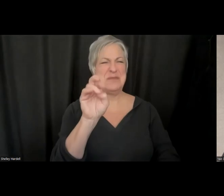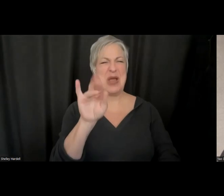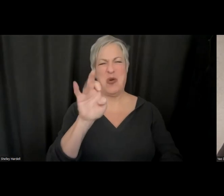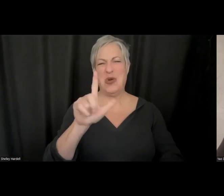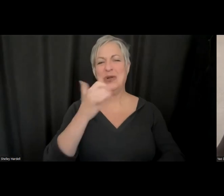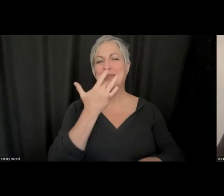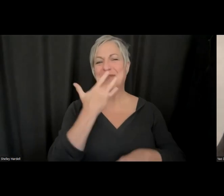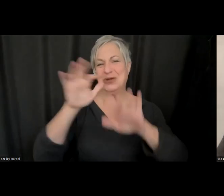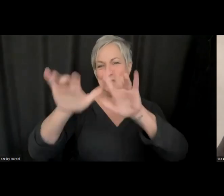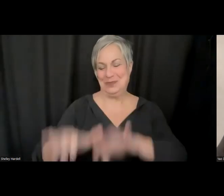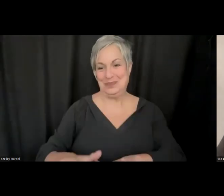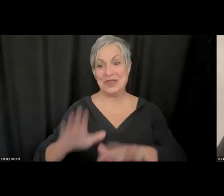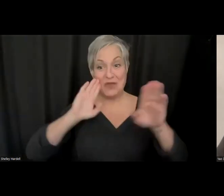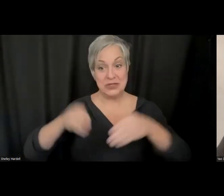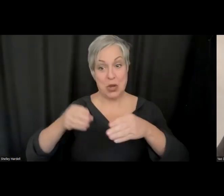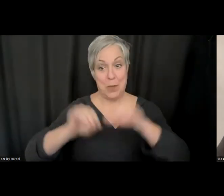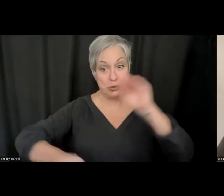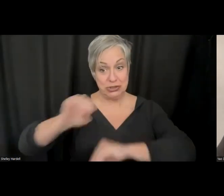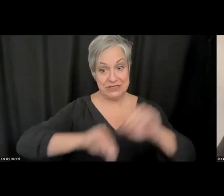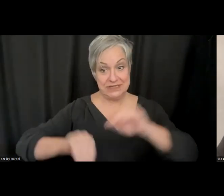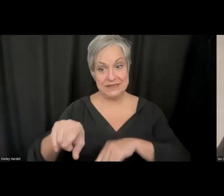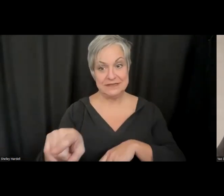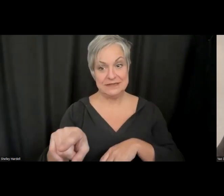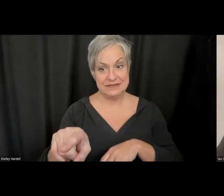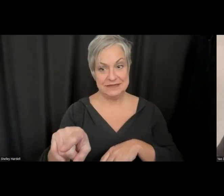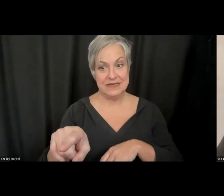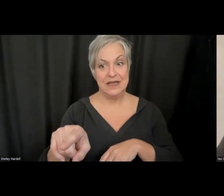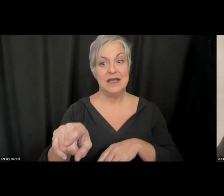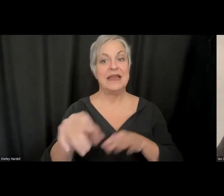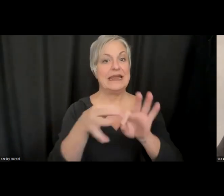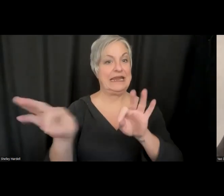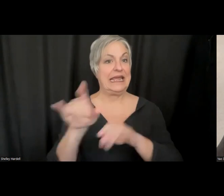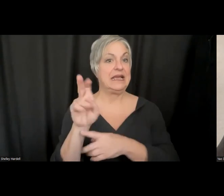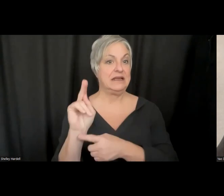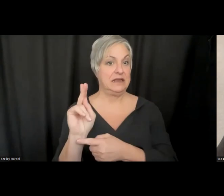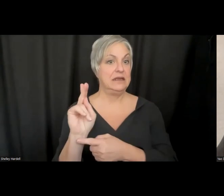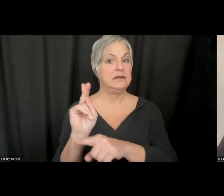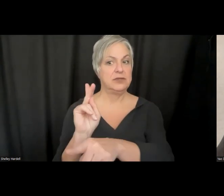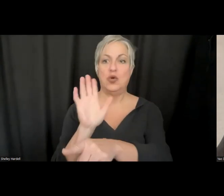focus on motion. Definitely a good reference there. Folks,